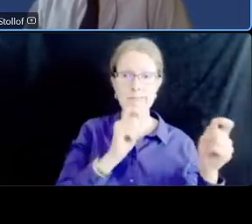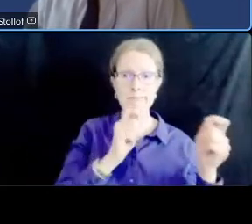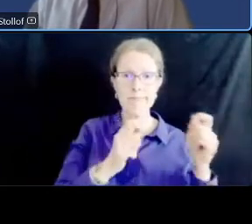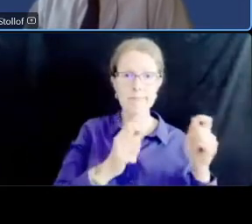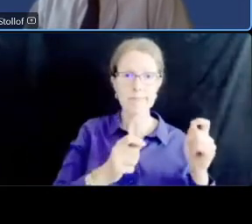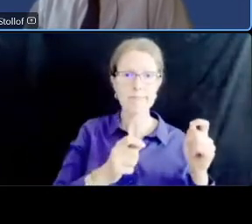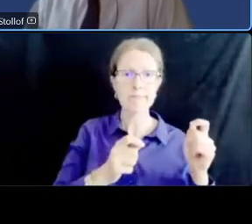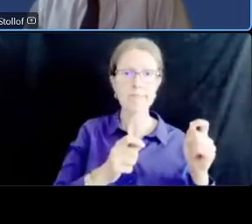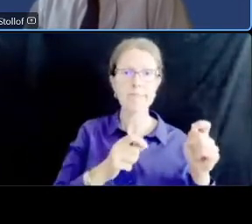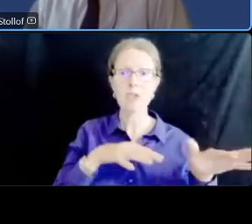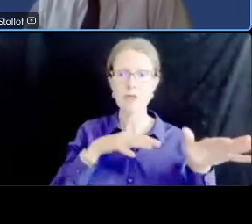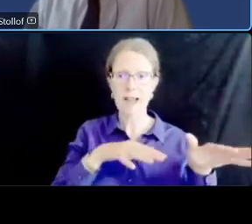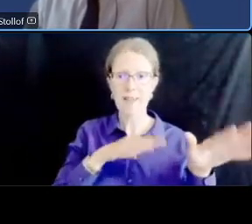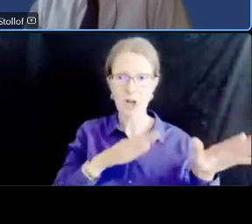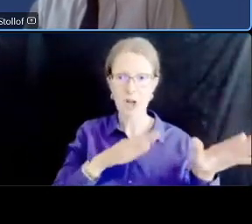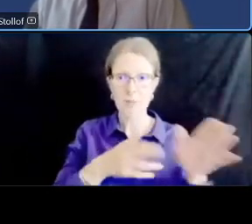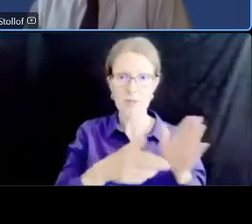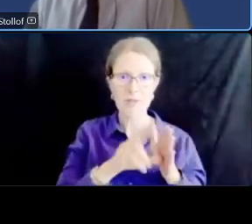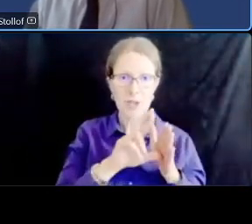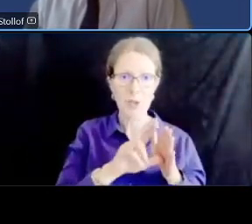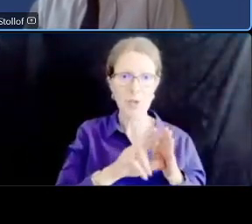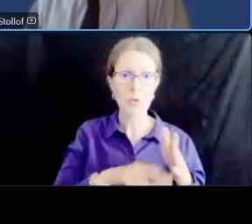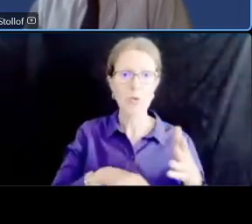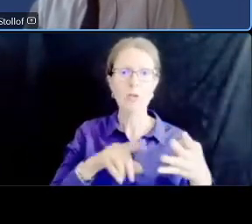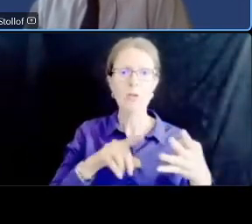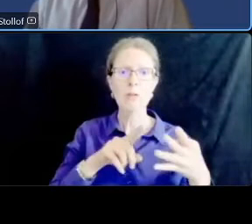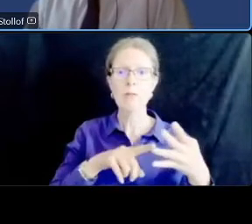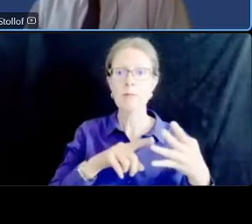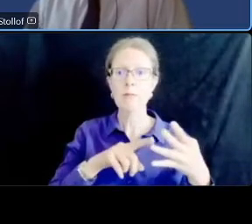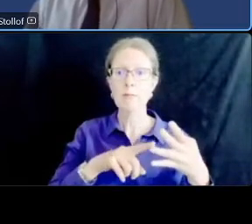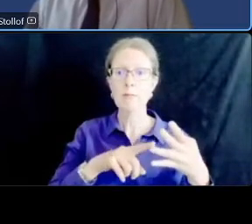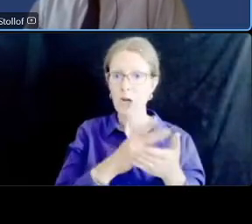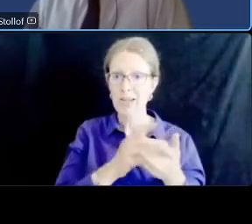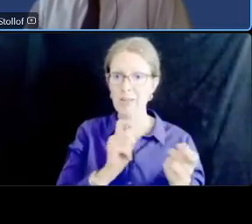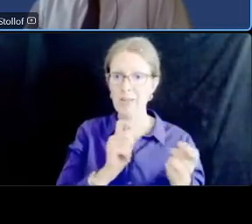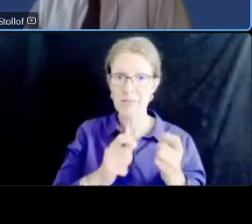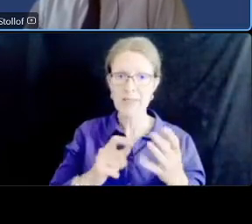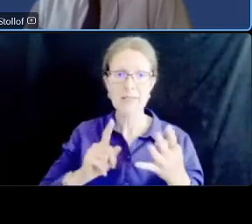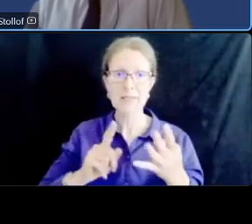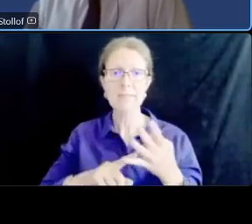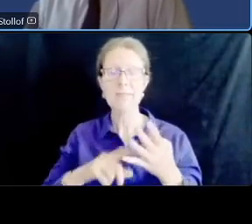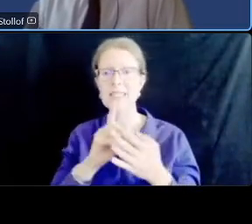refinements and the design procurement all being completed in the next six or seven months